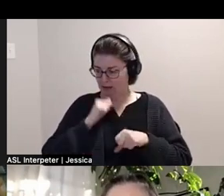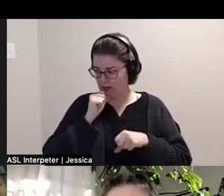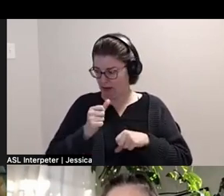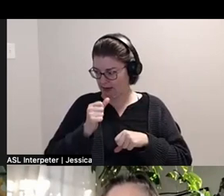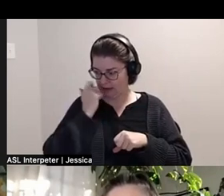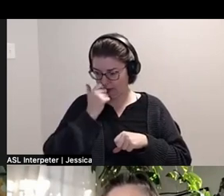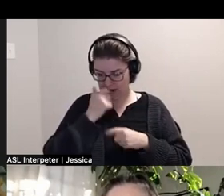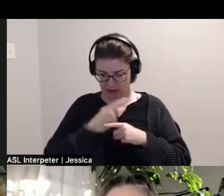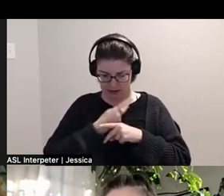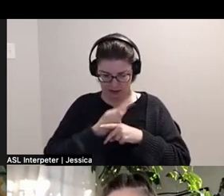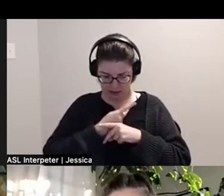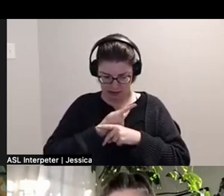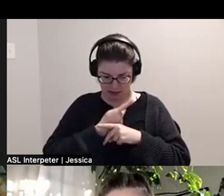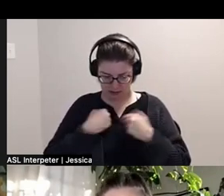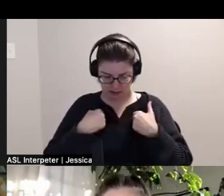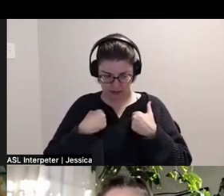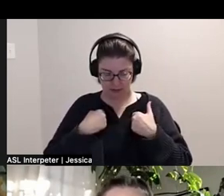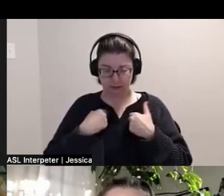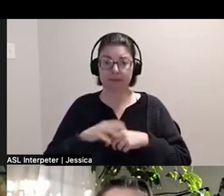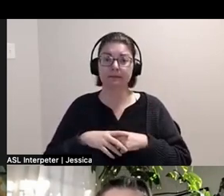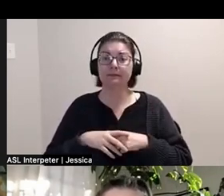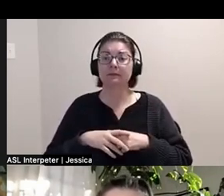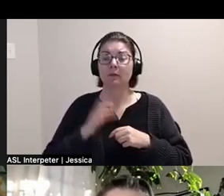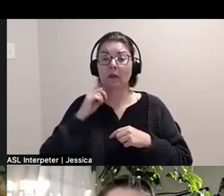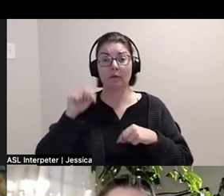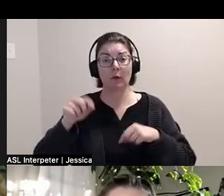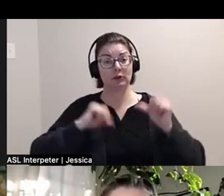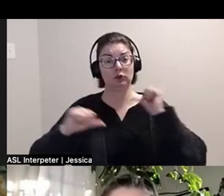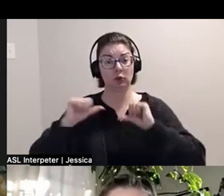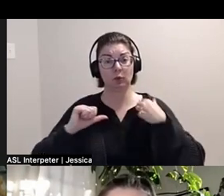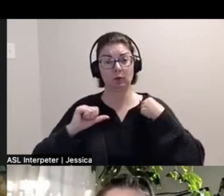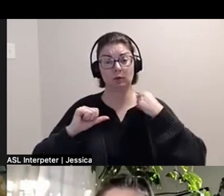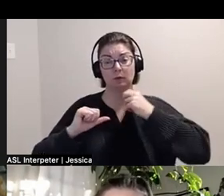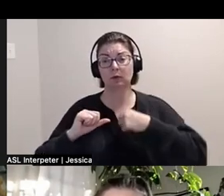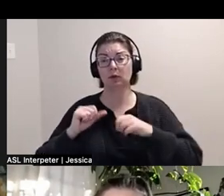And for the show, I showed a work called Pillow Fight.